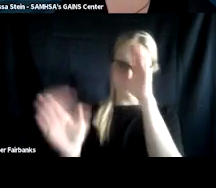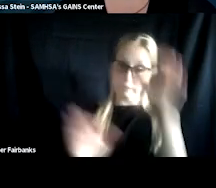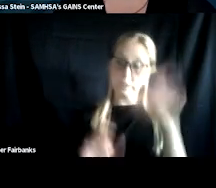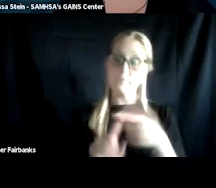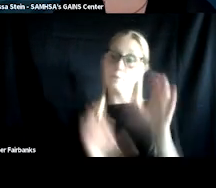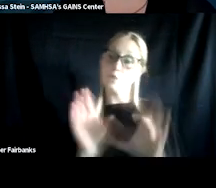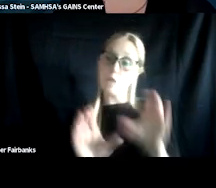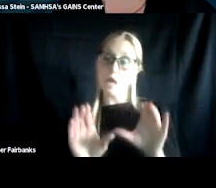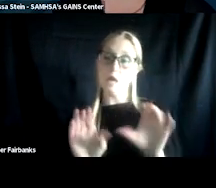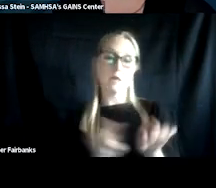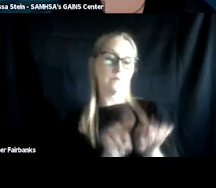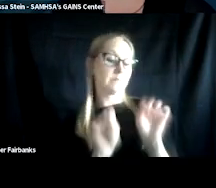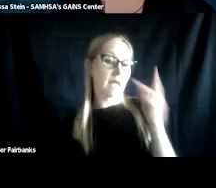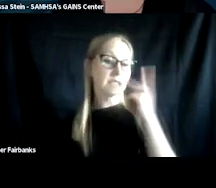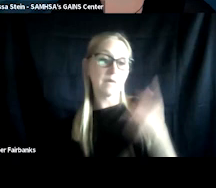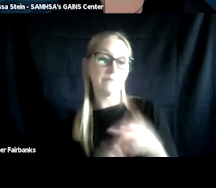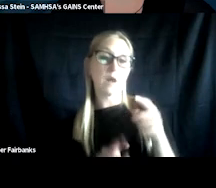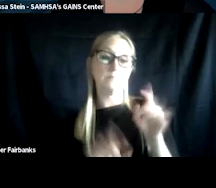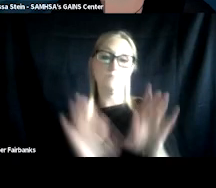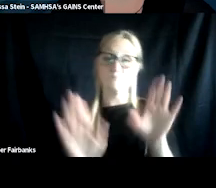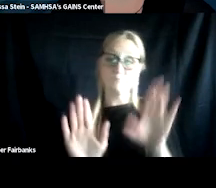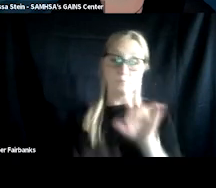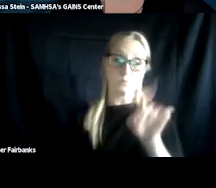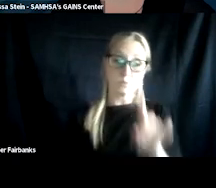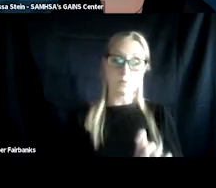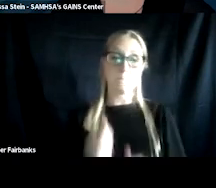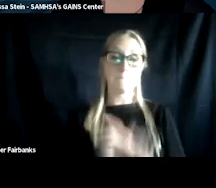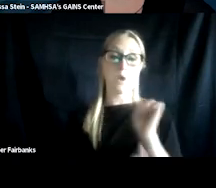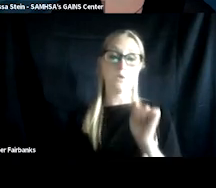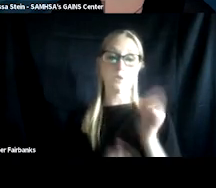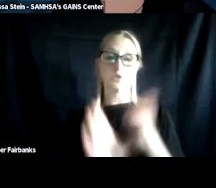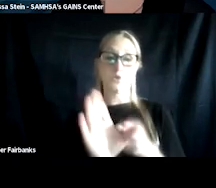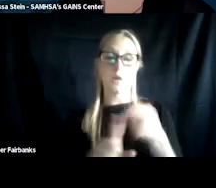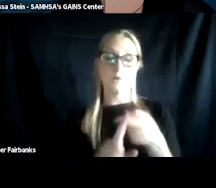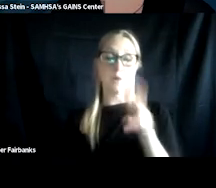what we see in our poll is that a majority over half of you are joining from urban locations,